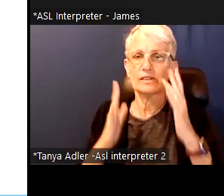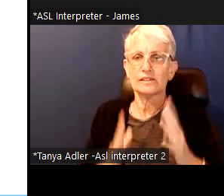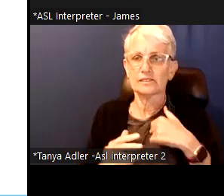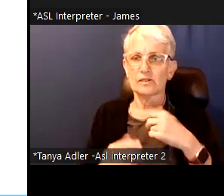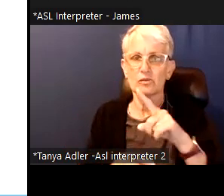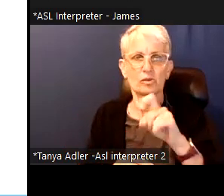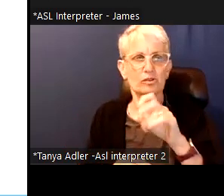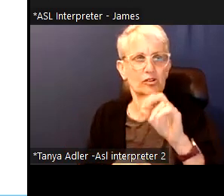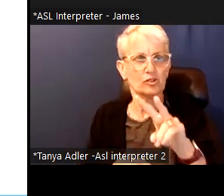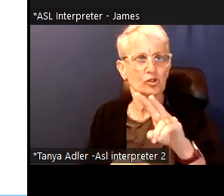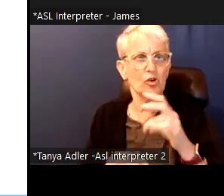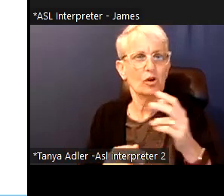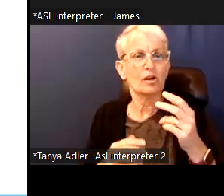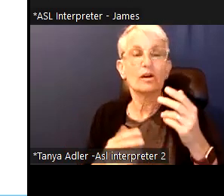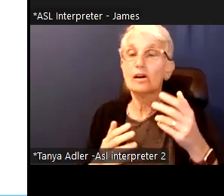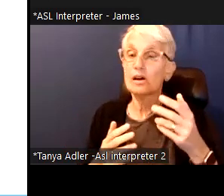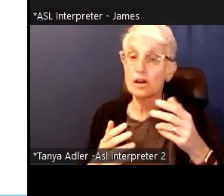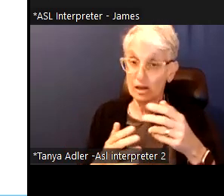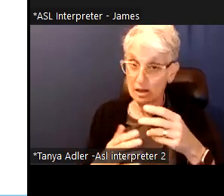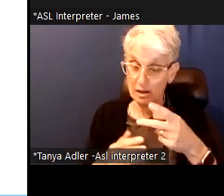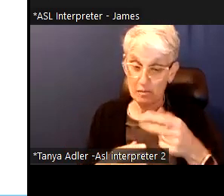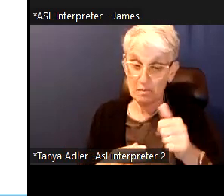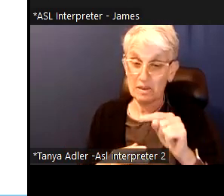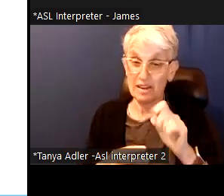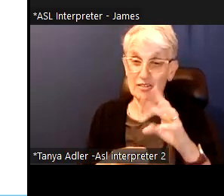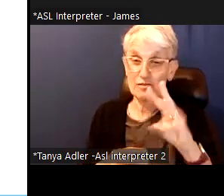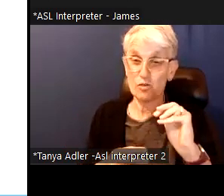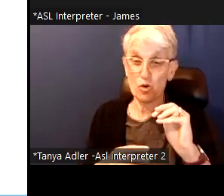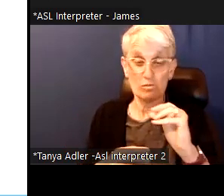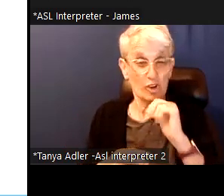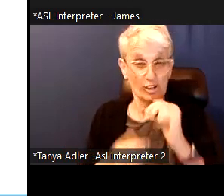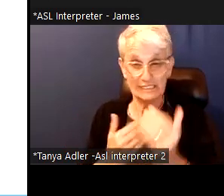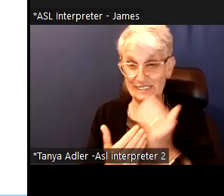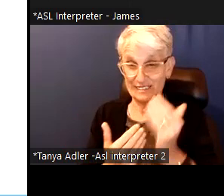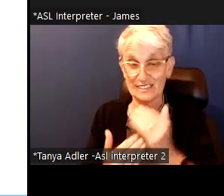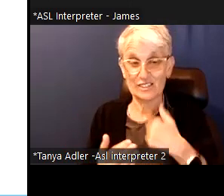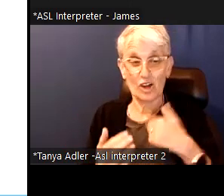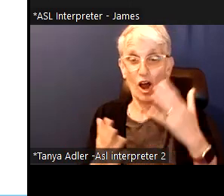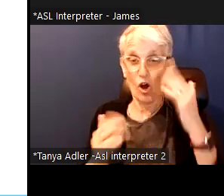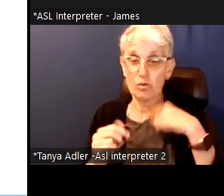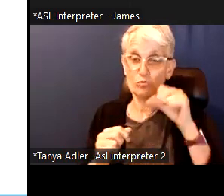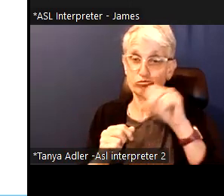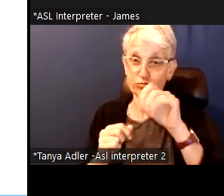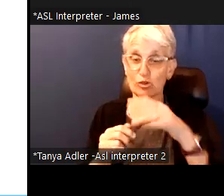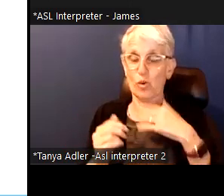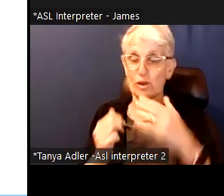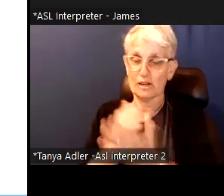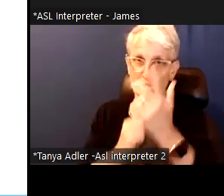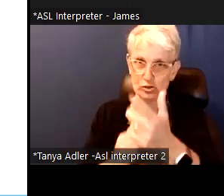And this is courtesy of major foundation. To analyze candidate problems and speeches here's a bit of a helpful guide always keep